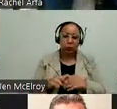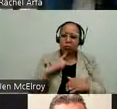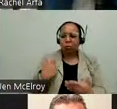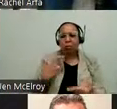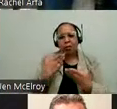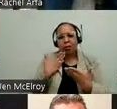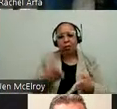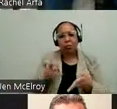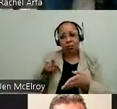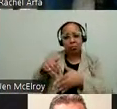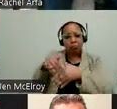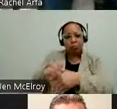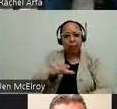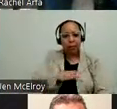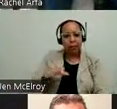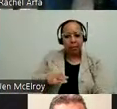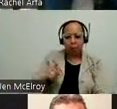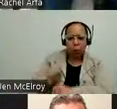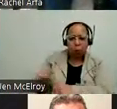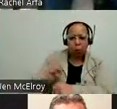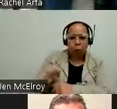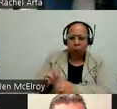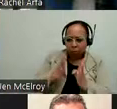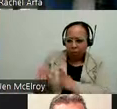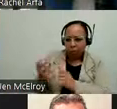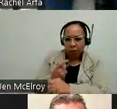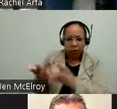committee for their work in bringing everything together. And the Mayor's